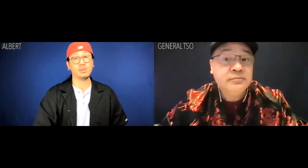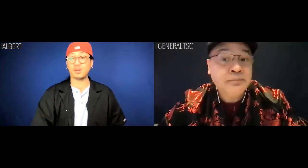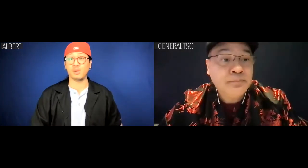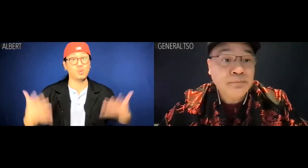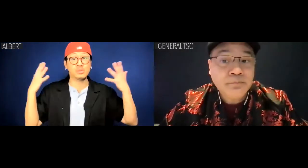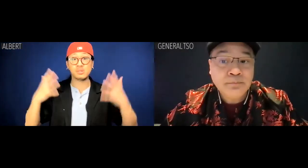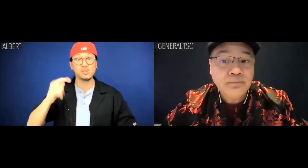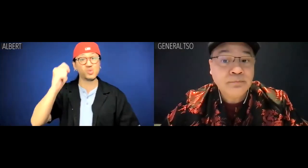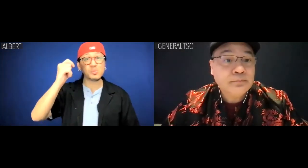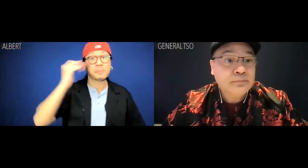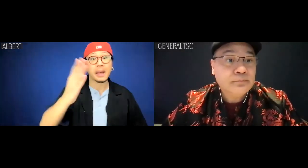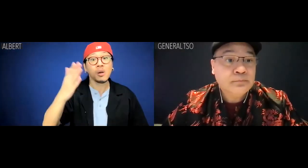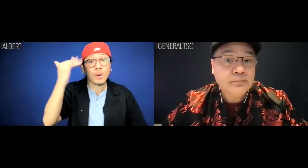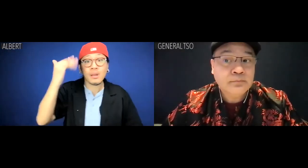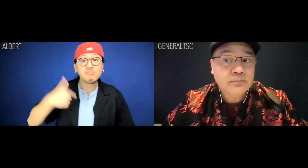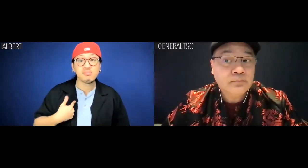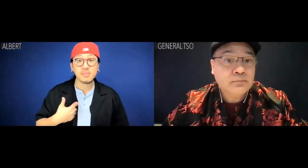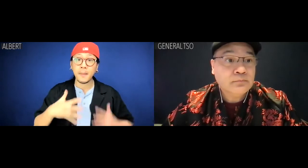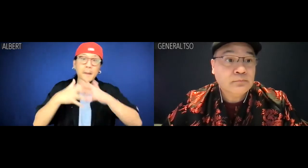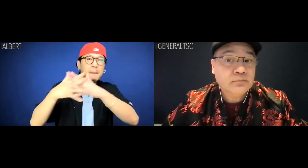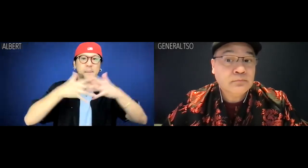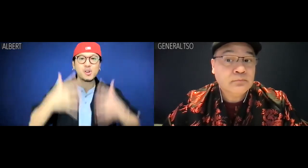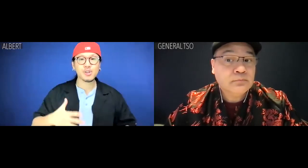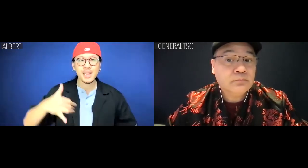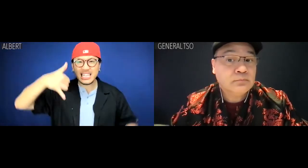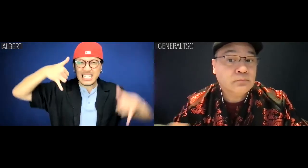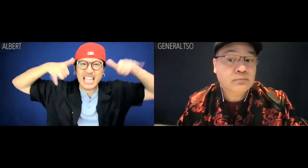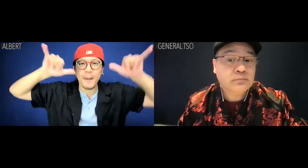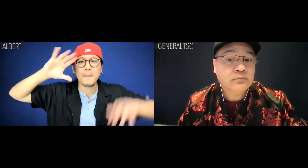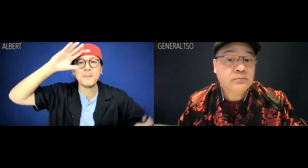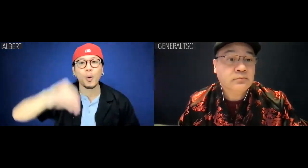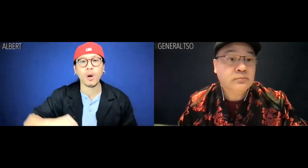Albert: Too bad cuz I'm an American cowboy.